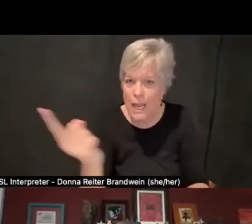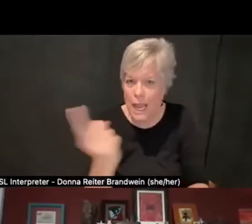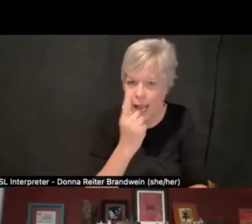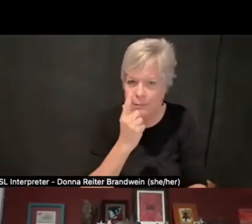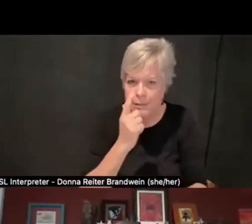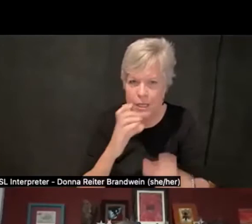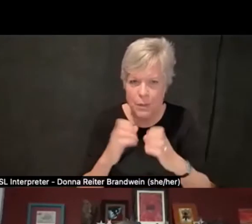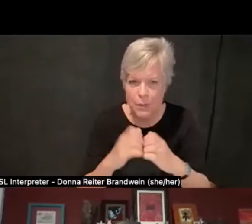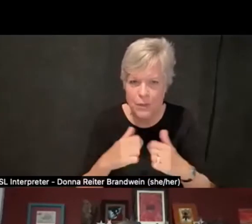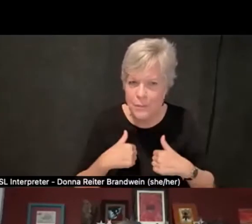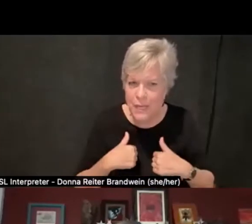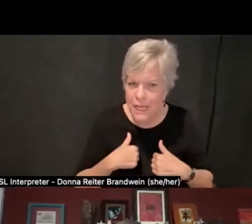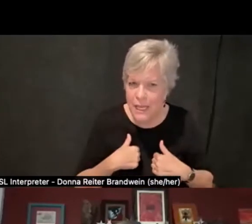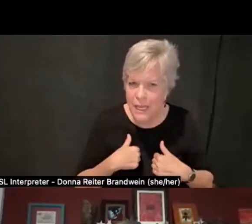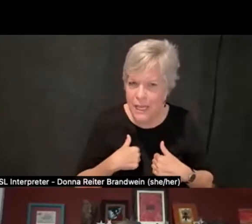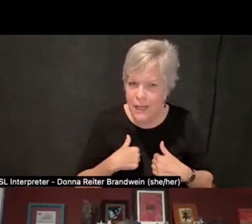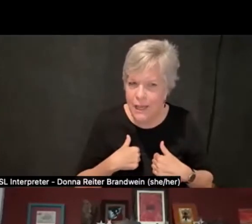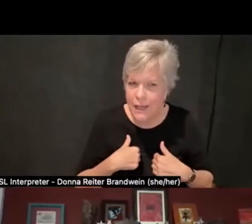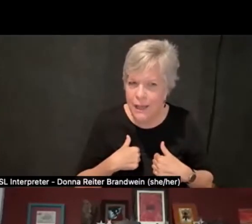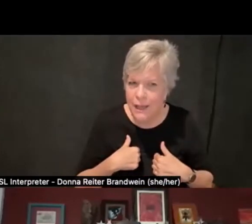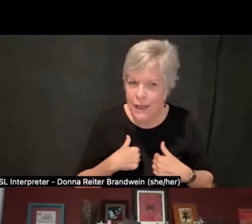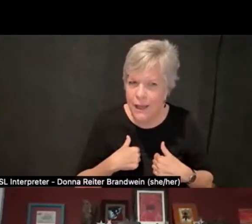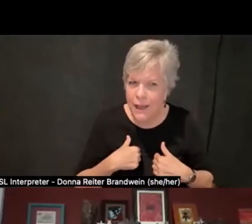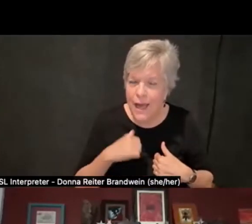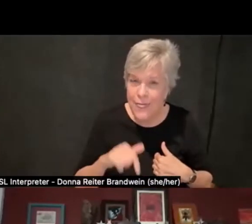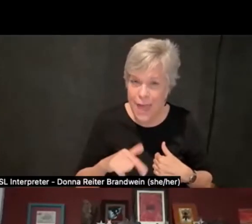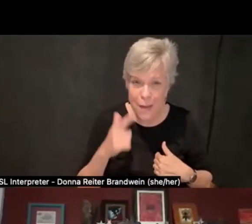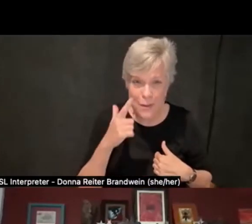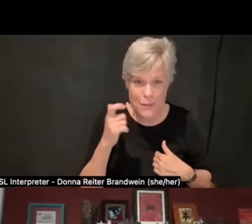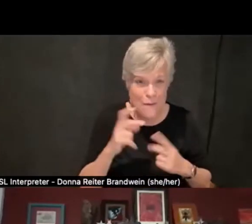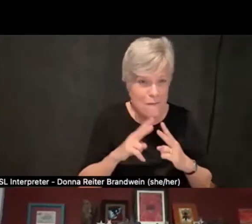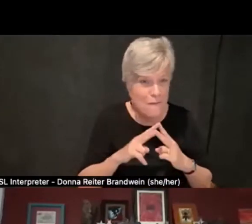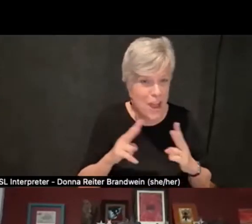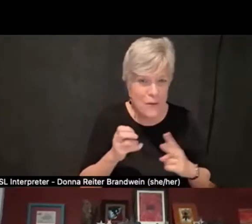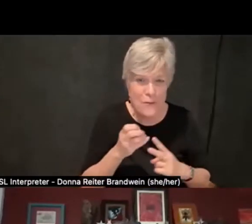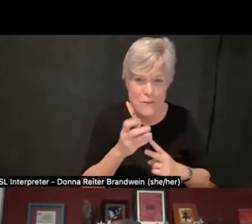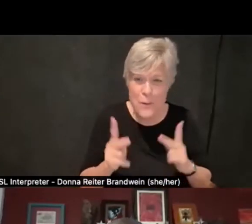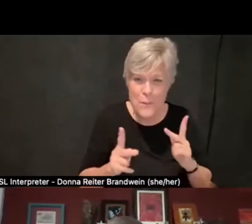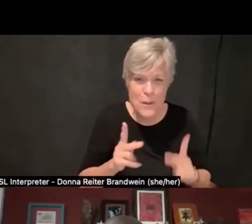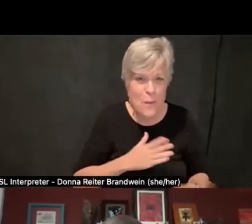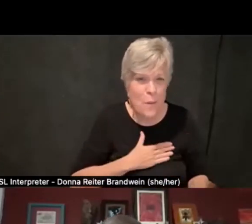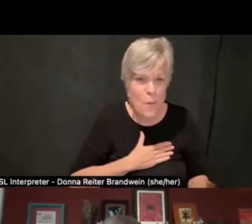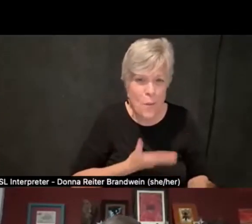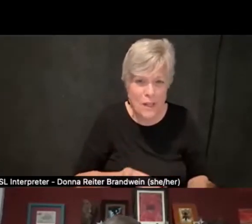that really was because very few people were willing to have conversations with them anywhere else.